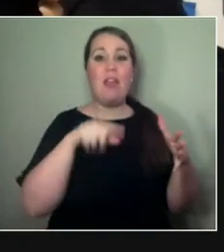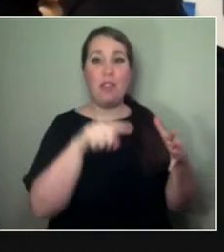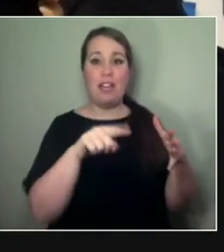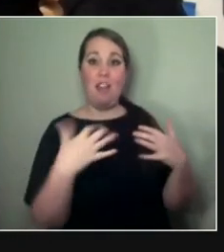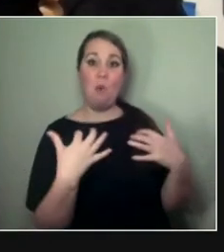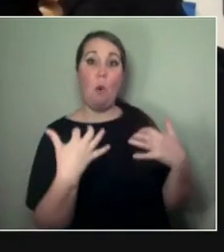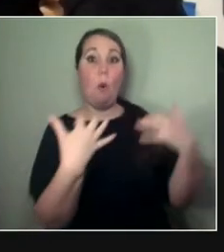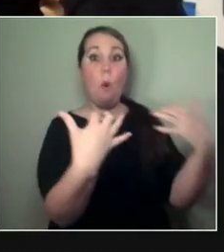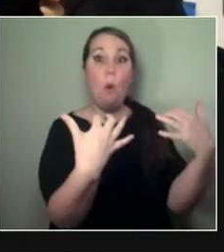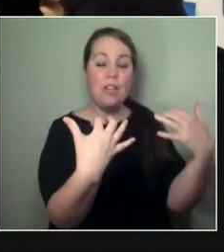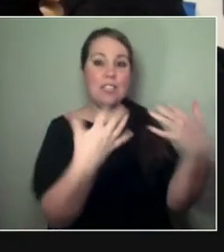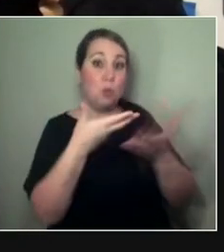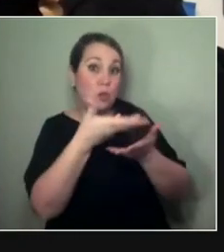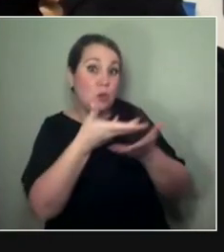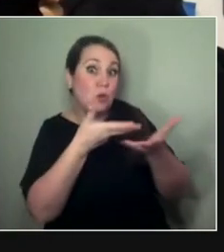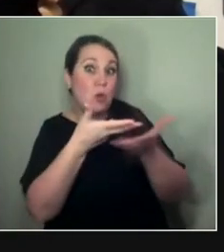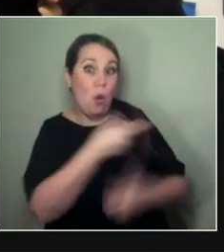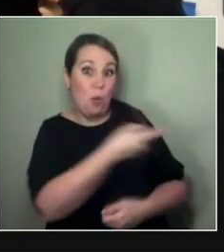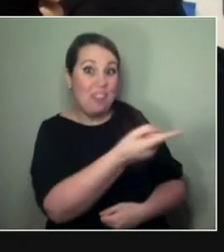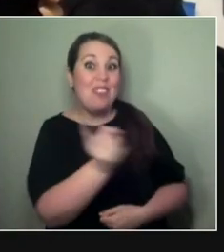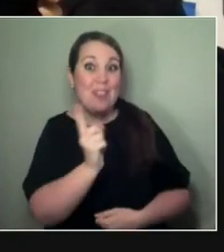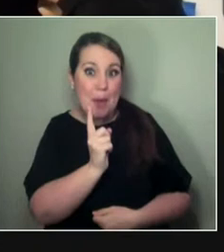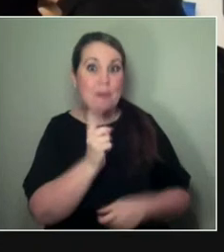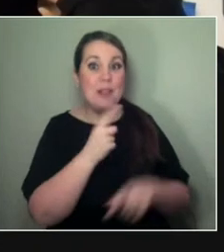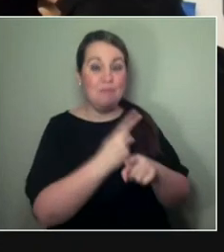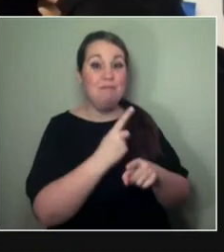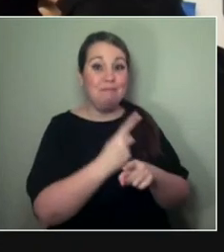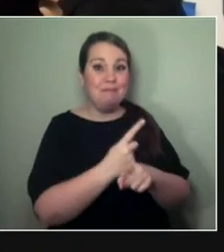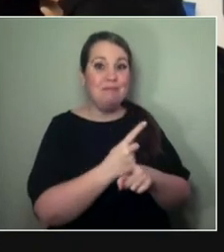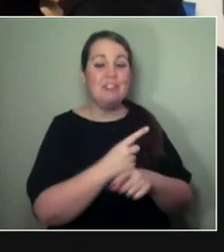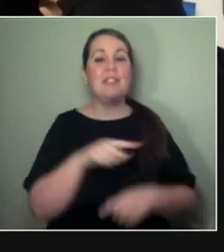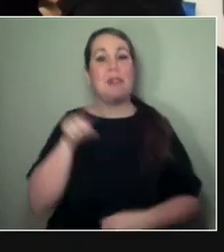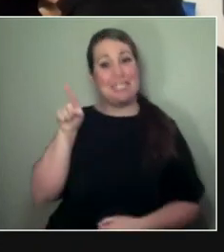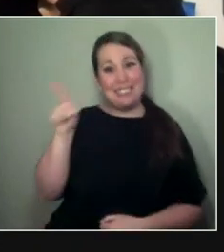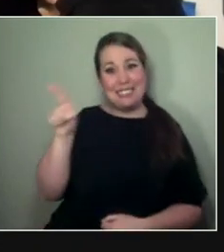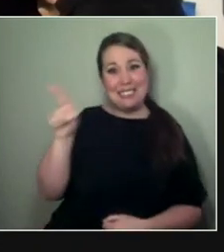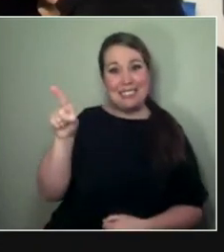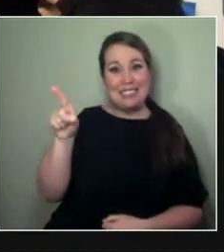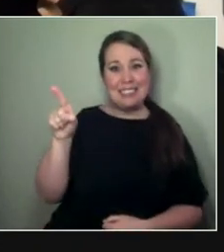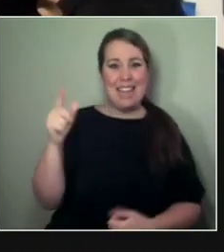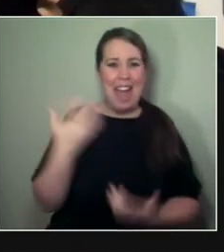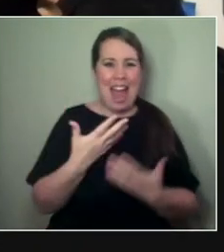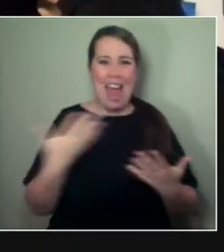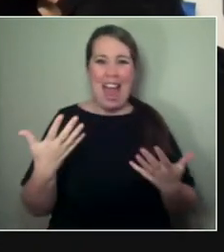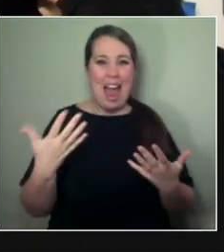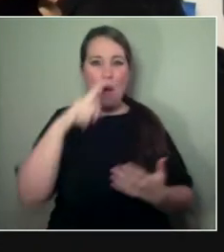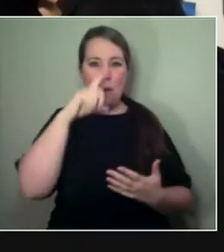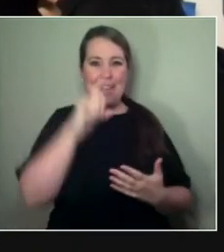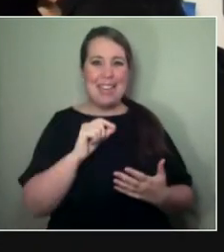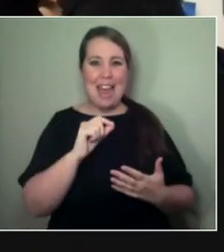this sort of giant museum. Now, the challenge for Maiko to imagine it as a conceptual touring piece is that